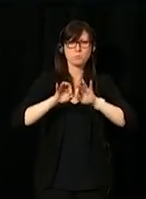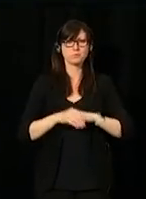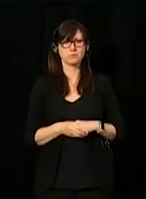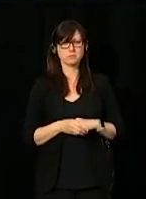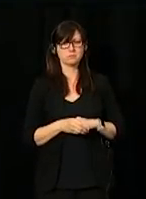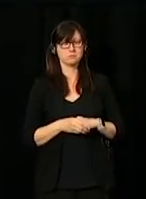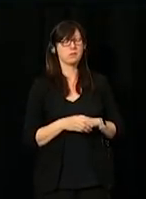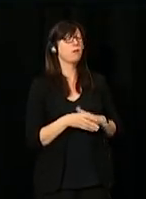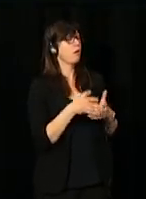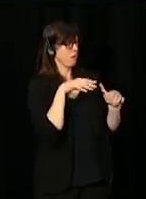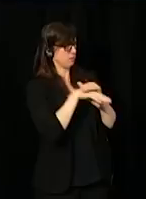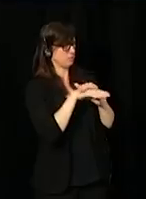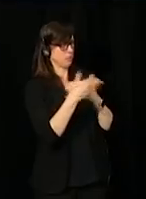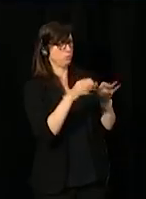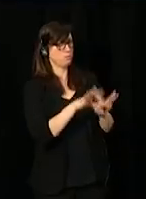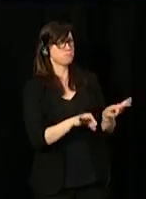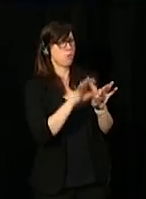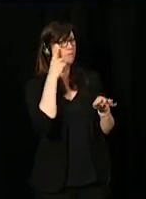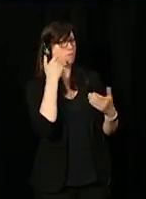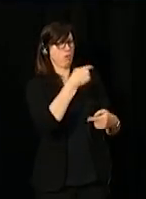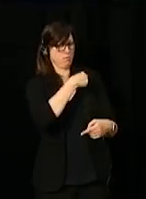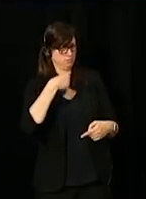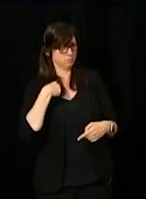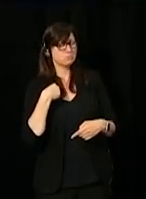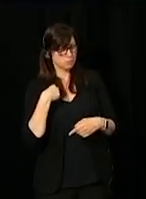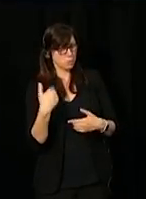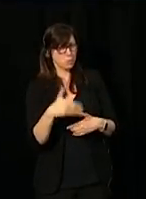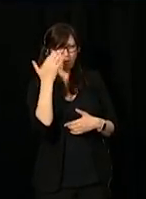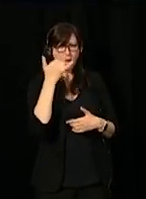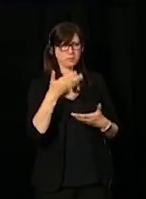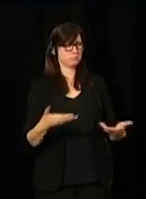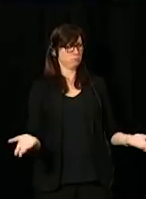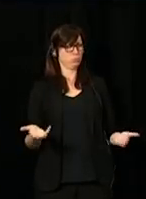Accessibility is very important for us, because this is Canada.